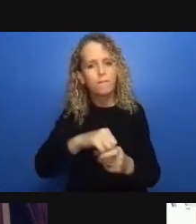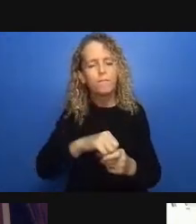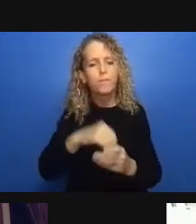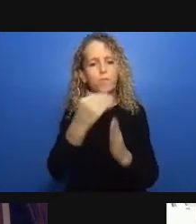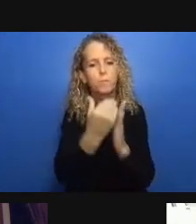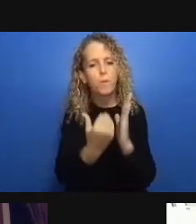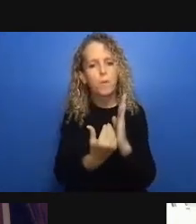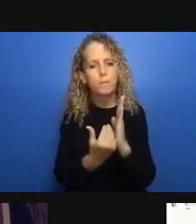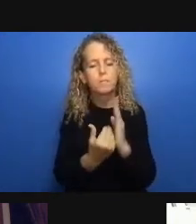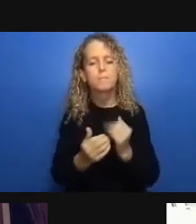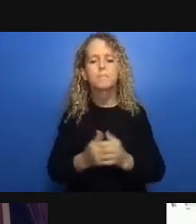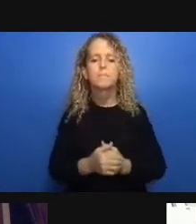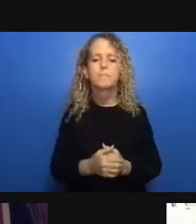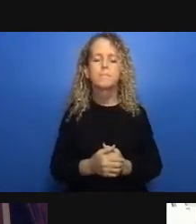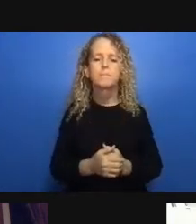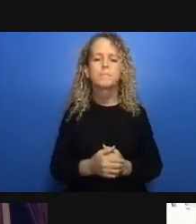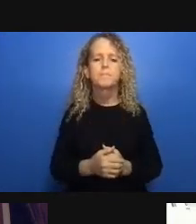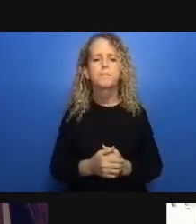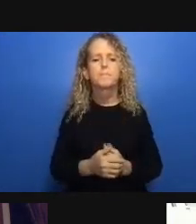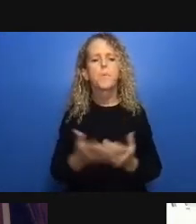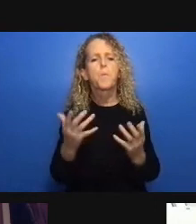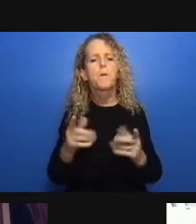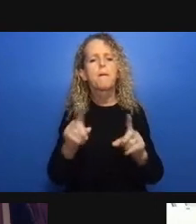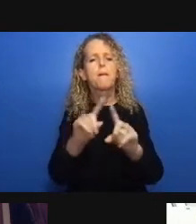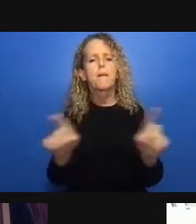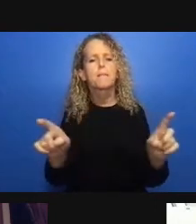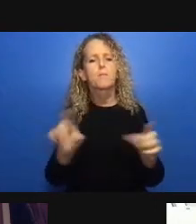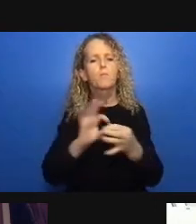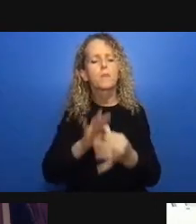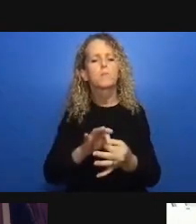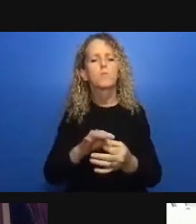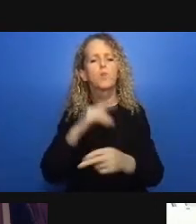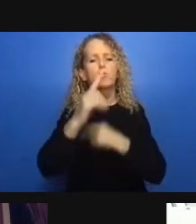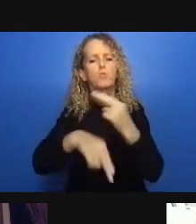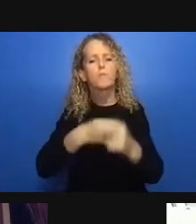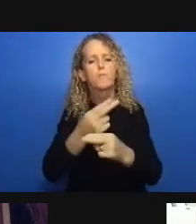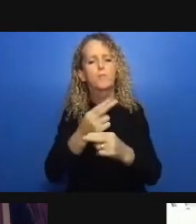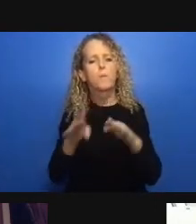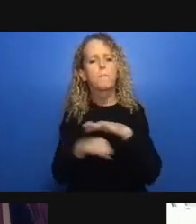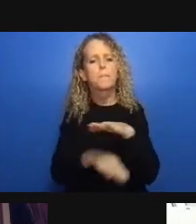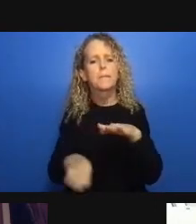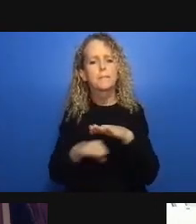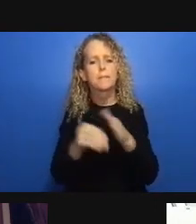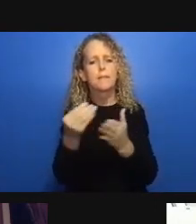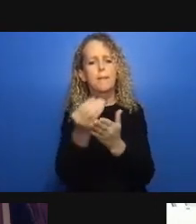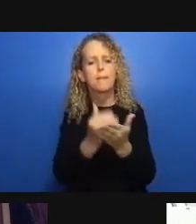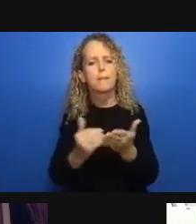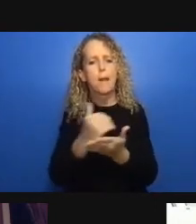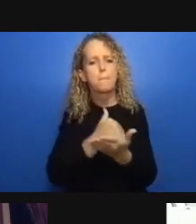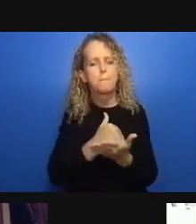communities themselves whether we're talking about racialized communities indigenous communities